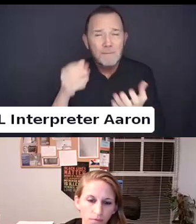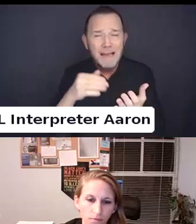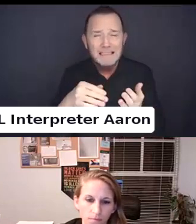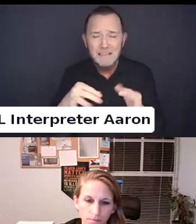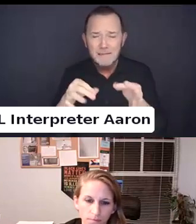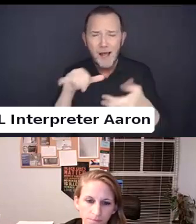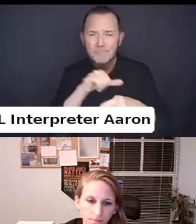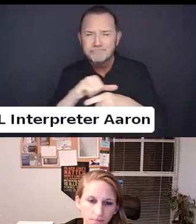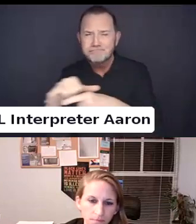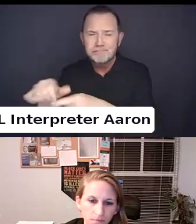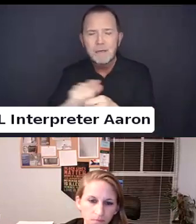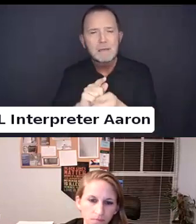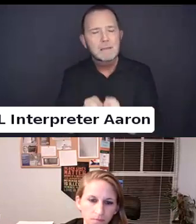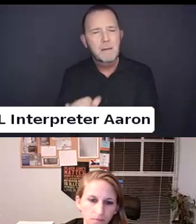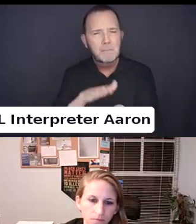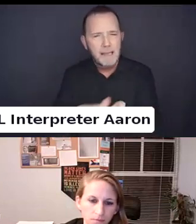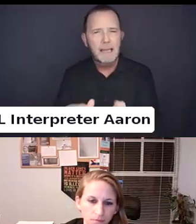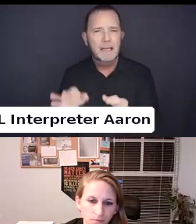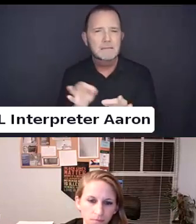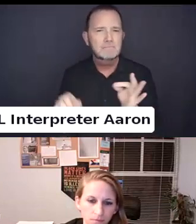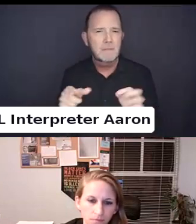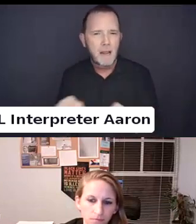In medical care. And so on.